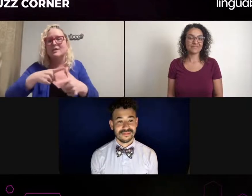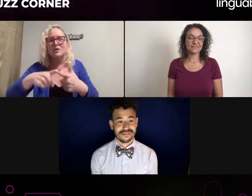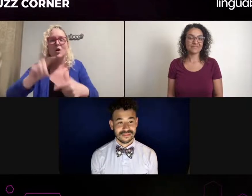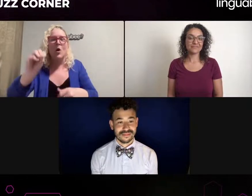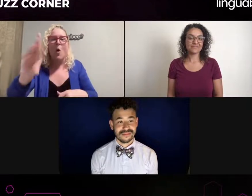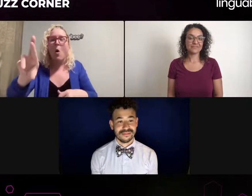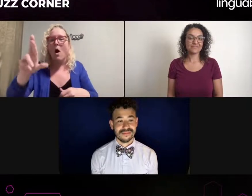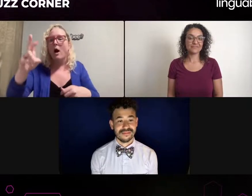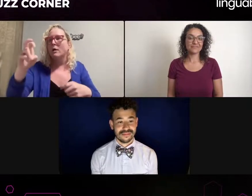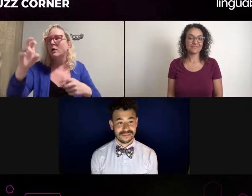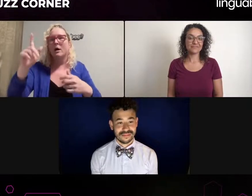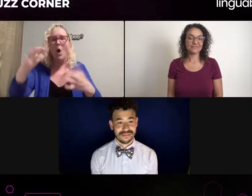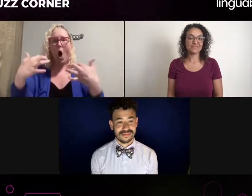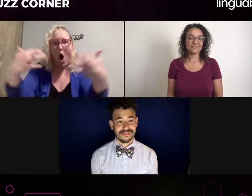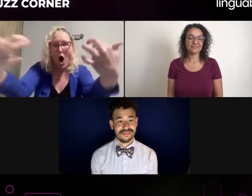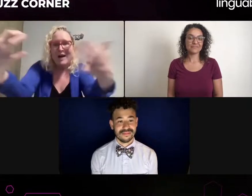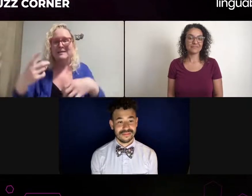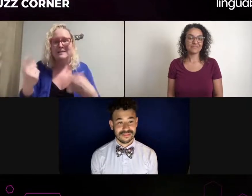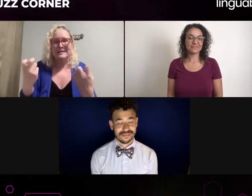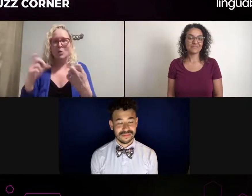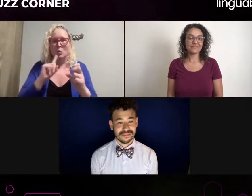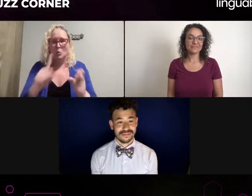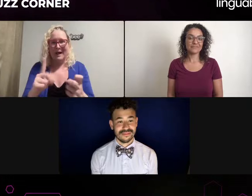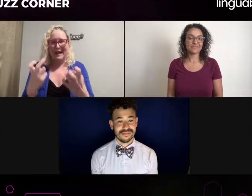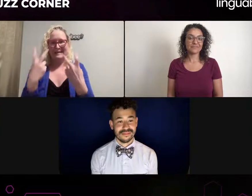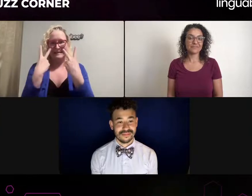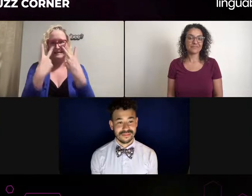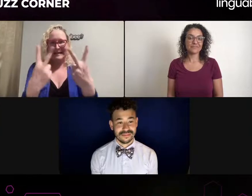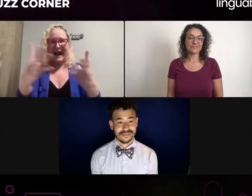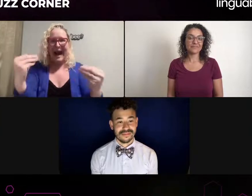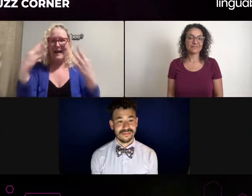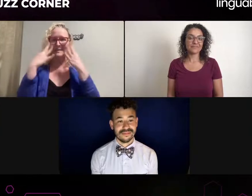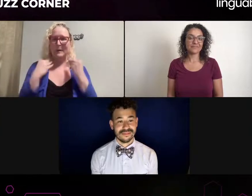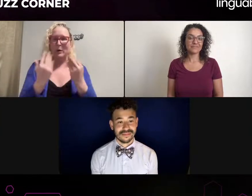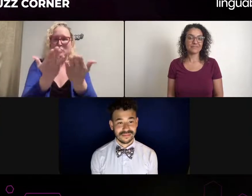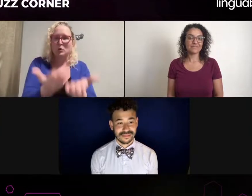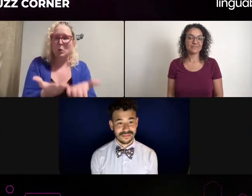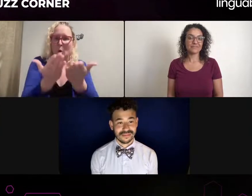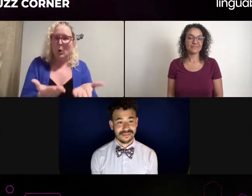I'm jotting down all of this stuff. I'm just mindblown from your comments. Two interesting things.